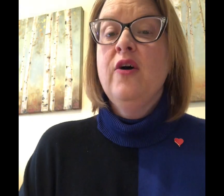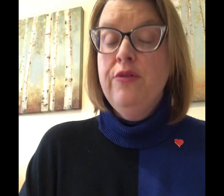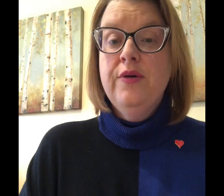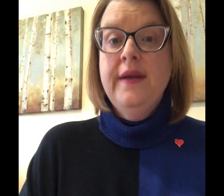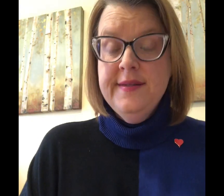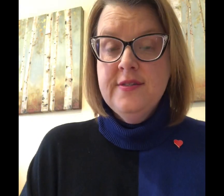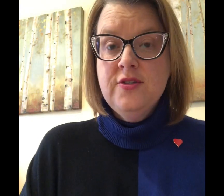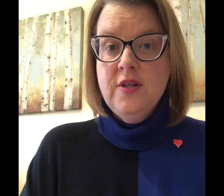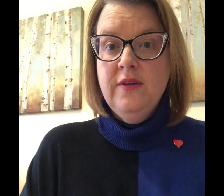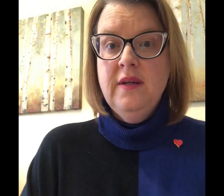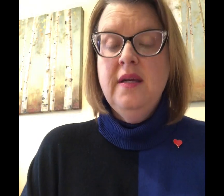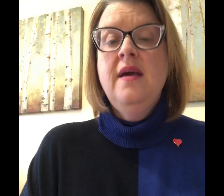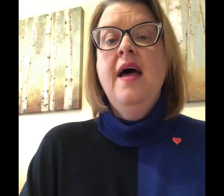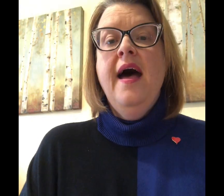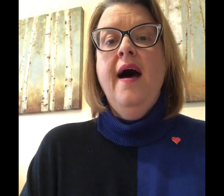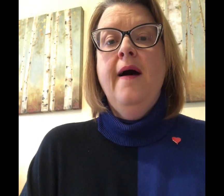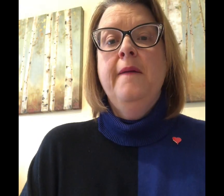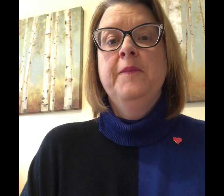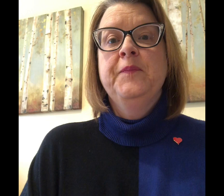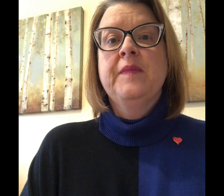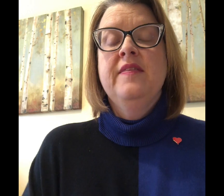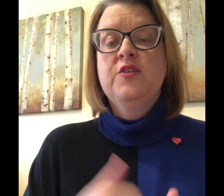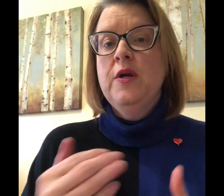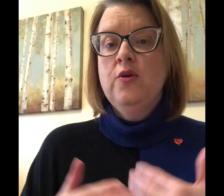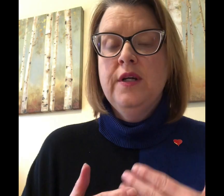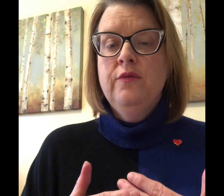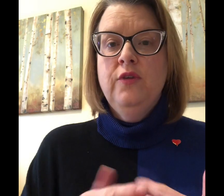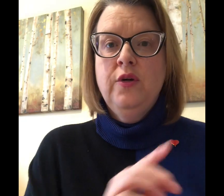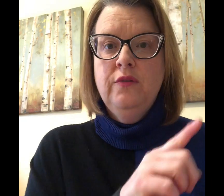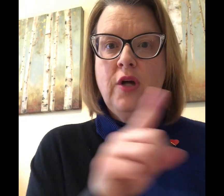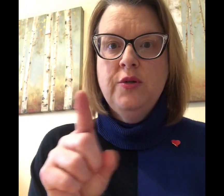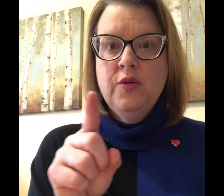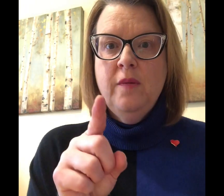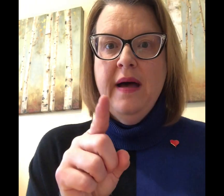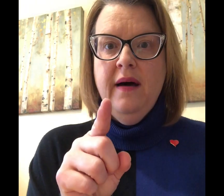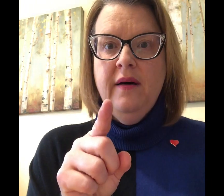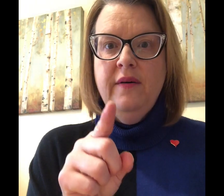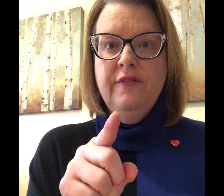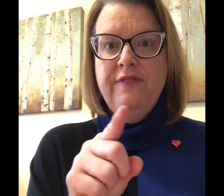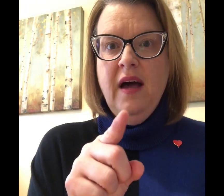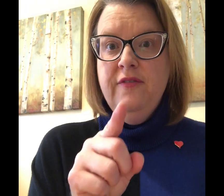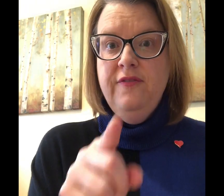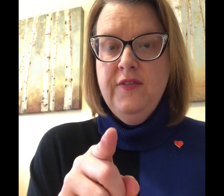go through it nice and slowly this way you can you can go to about 550